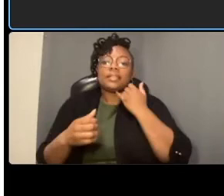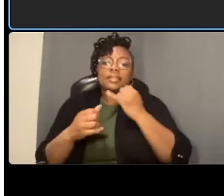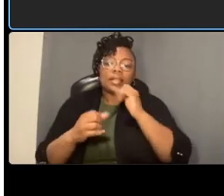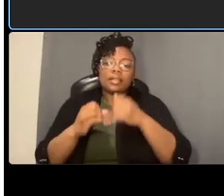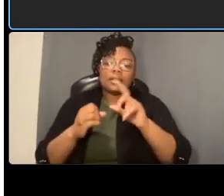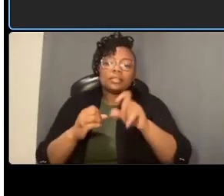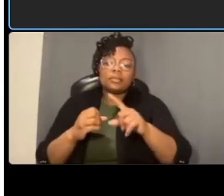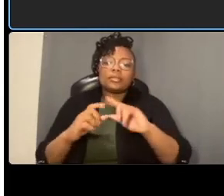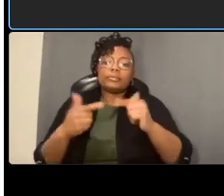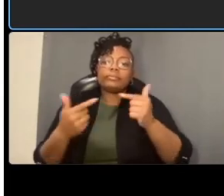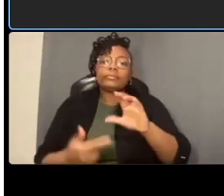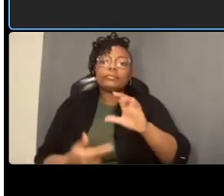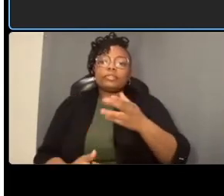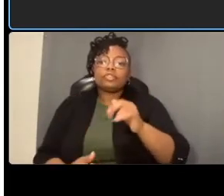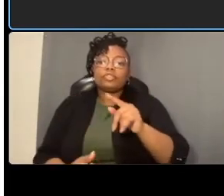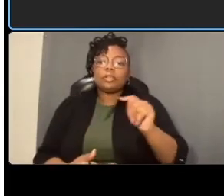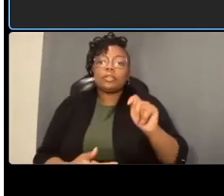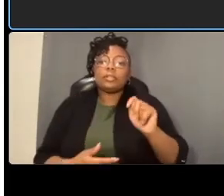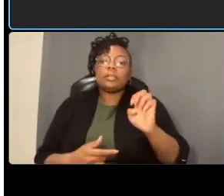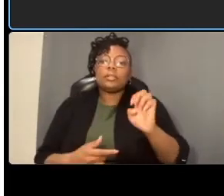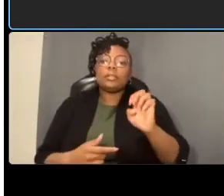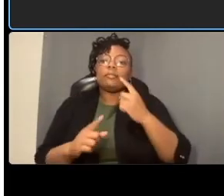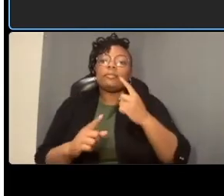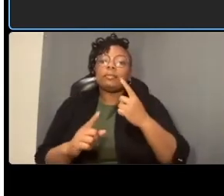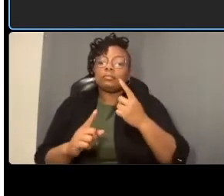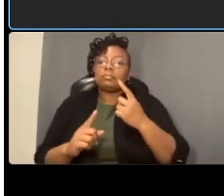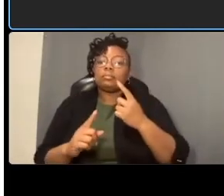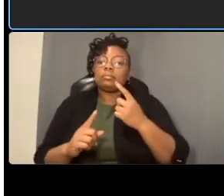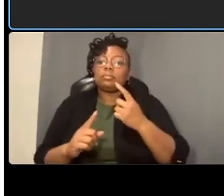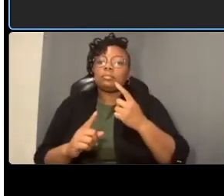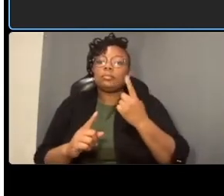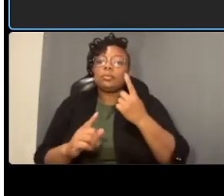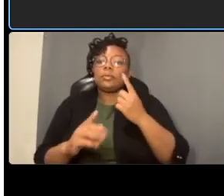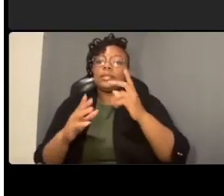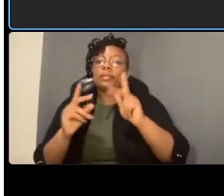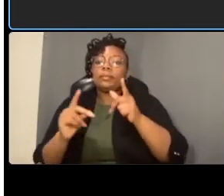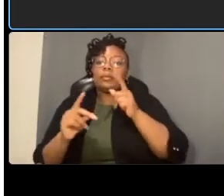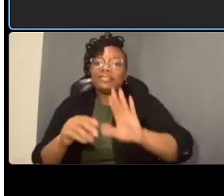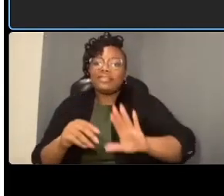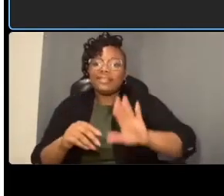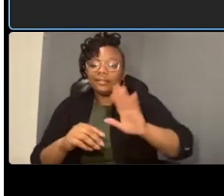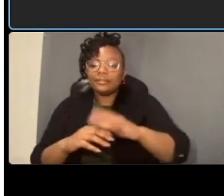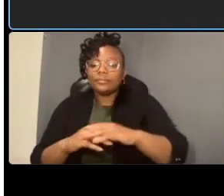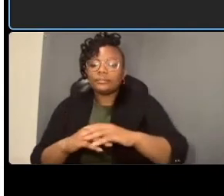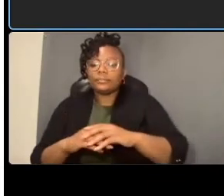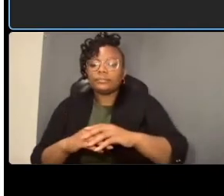is what do you uh what will you do to make sure motors obey the traffic signals and speed limits